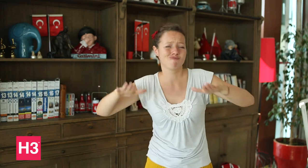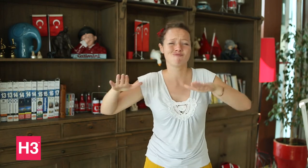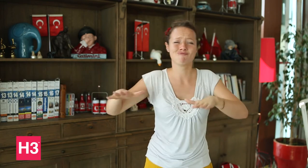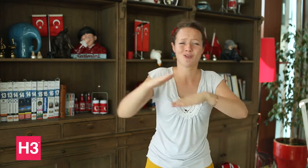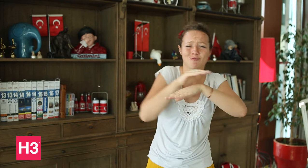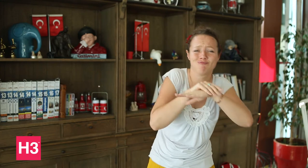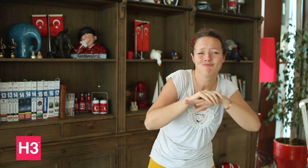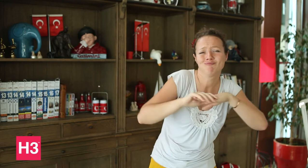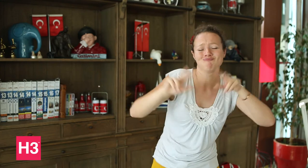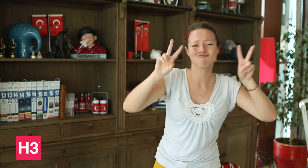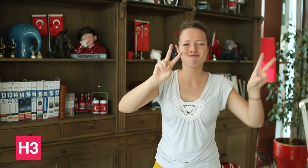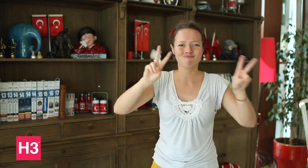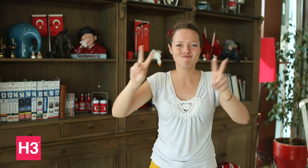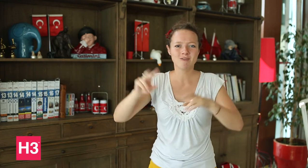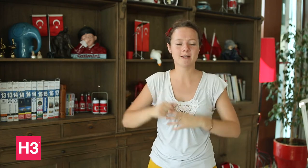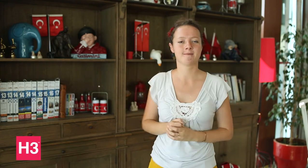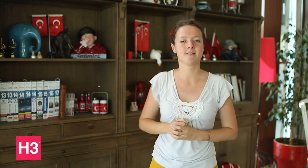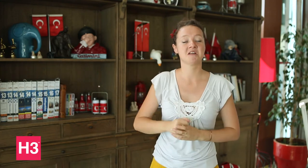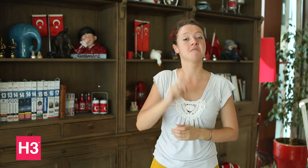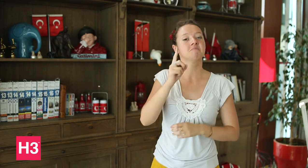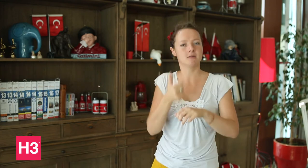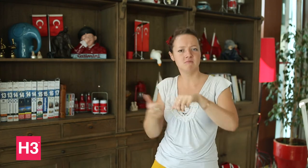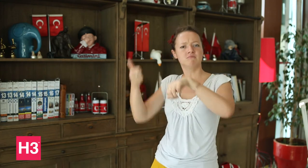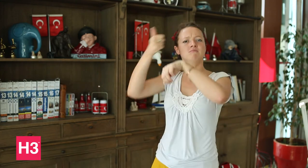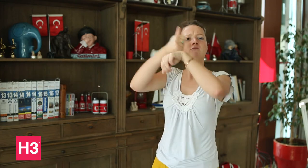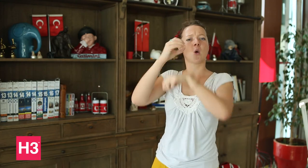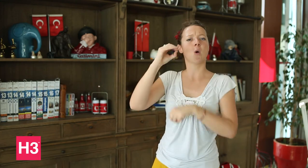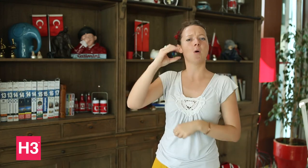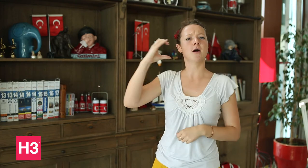the south and Istanbul, Deaflympics Organizing